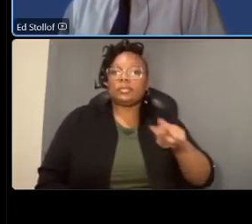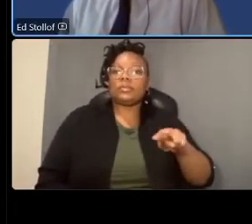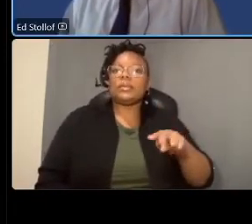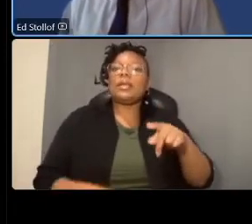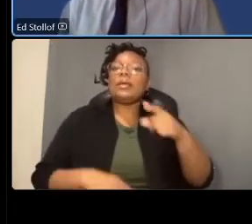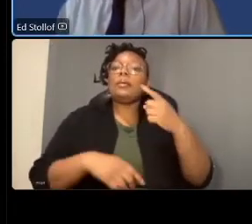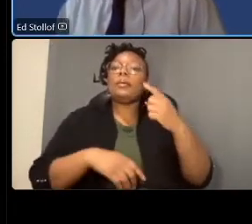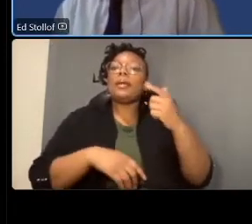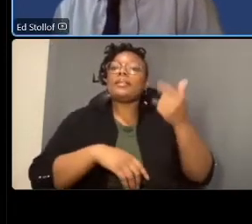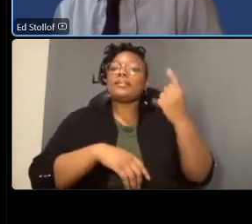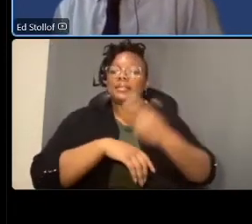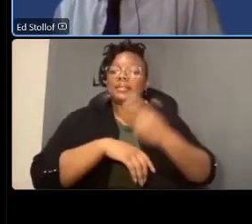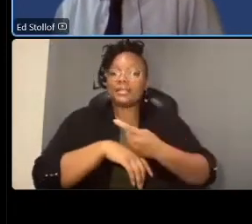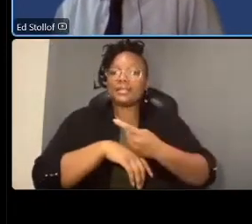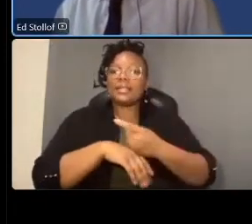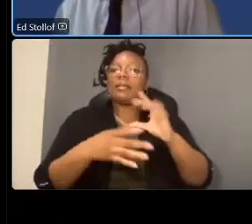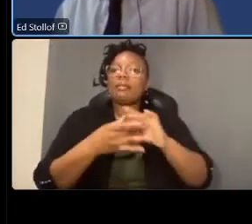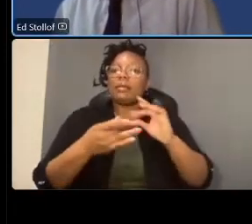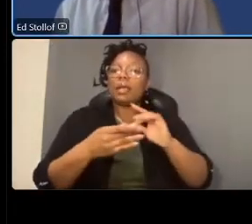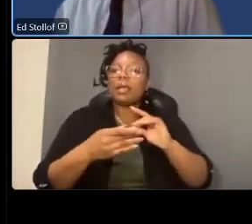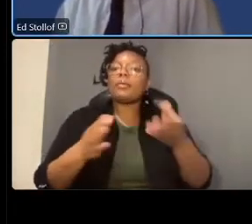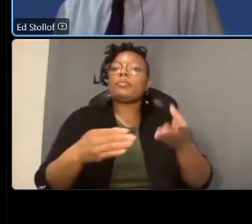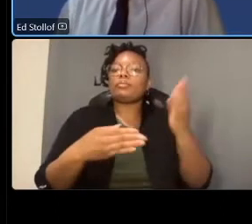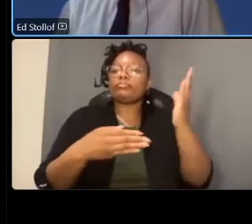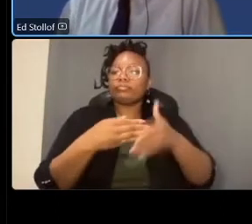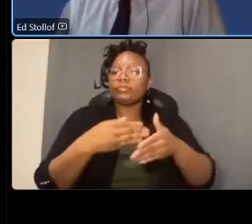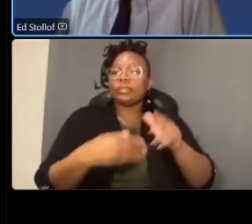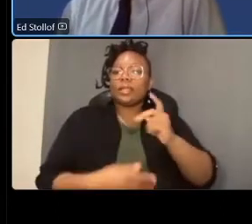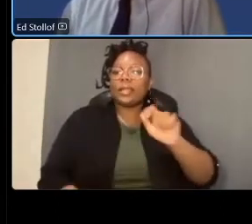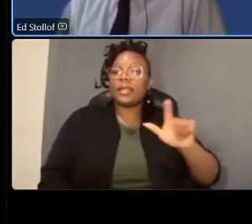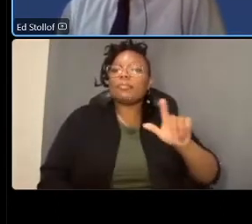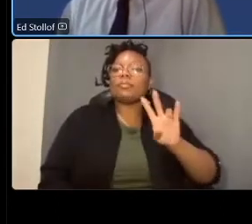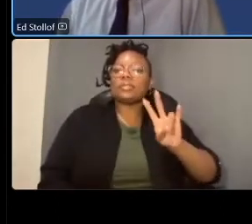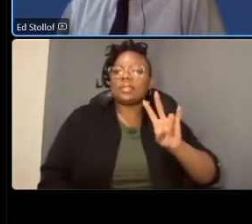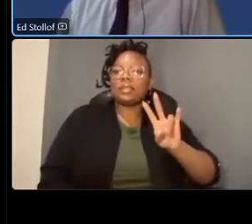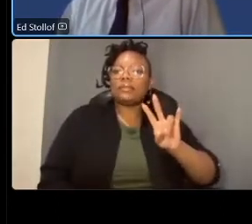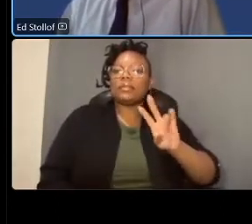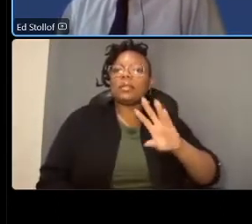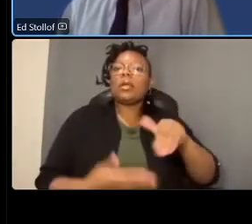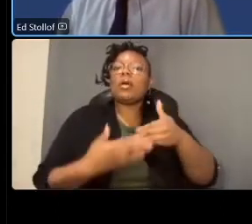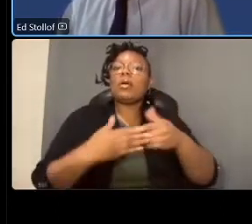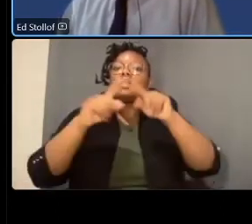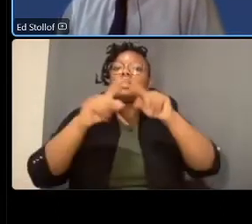on april 7th we hope to have all of the sign replacements complete by the end of the summer